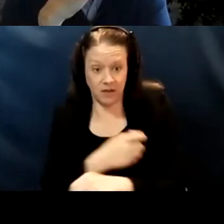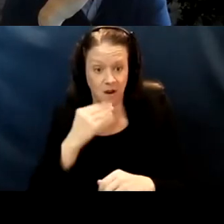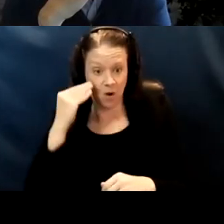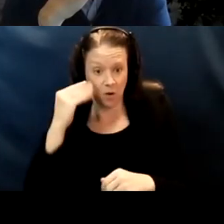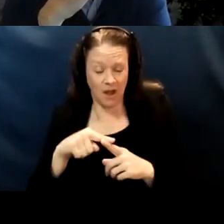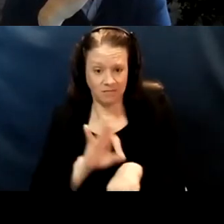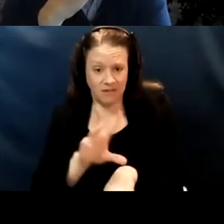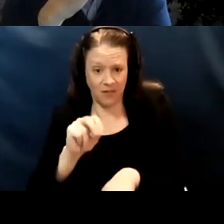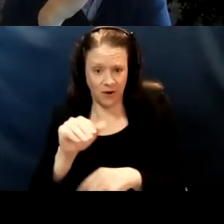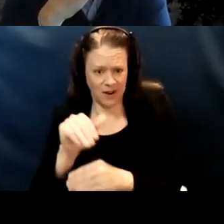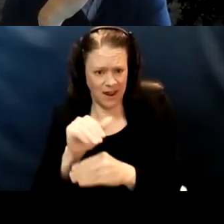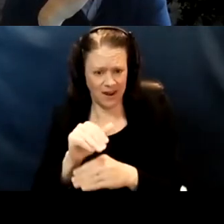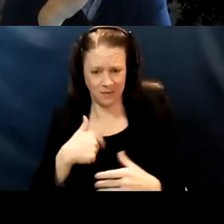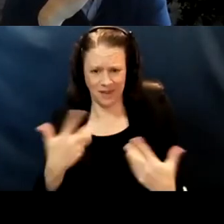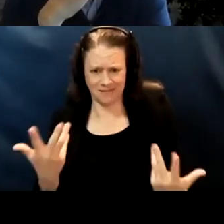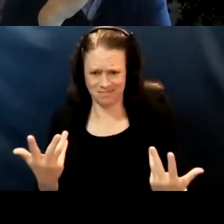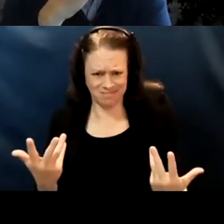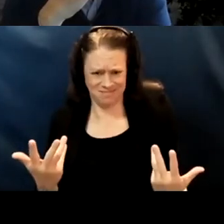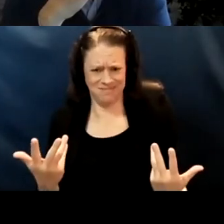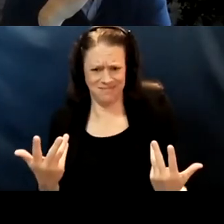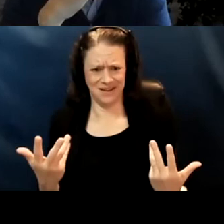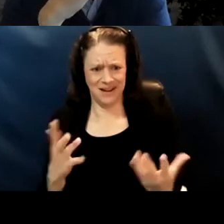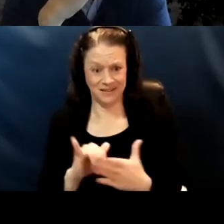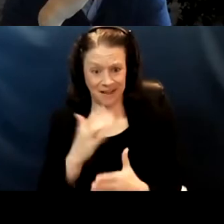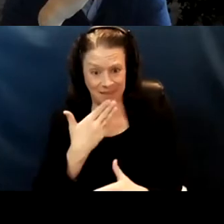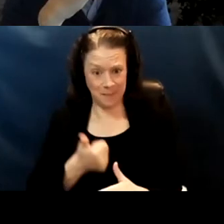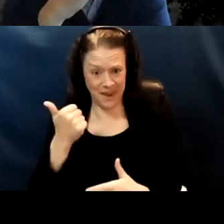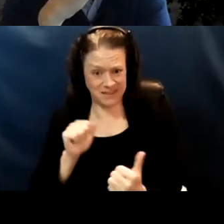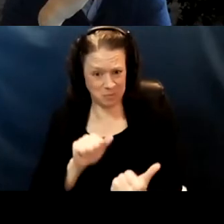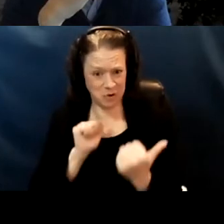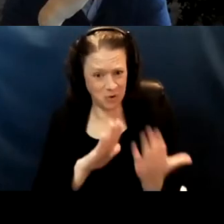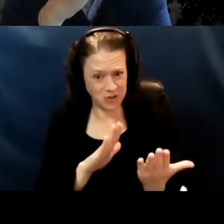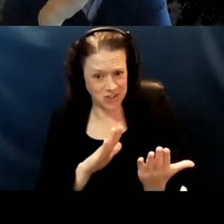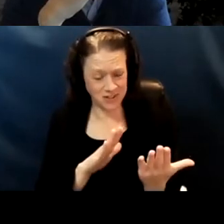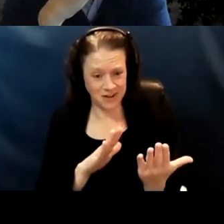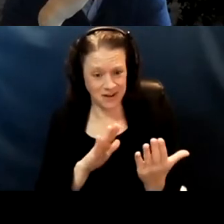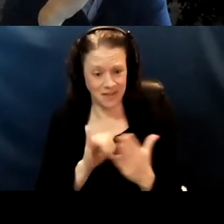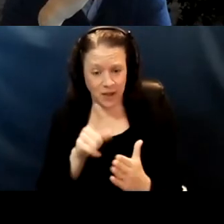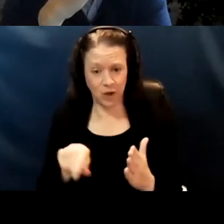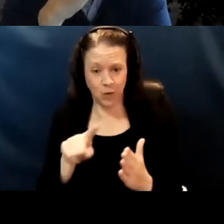And is that the best approach that you're gonna tell someone, the older person,